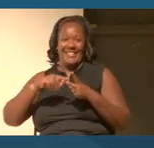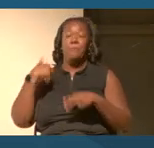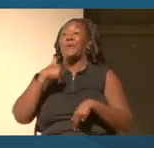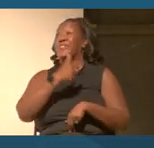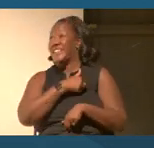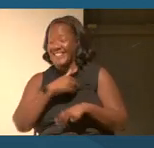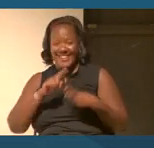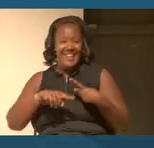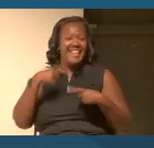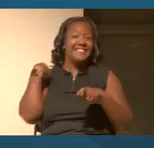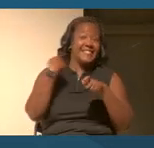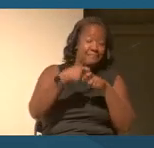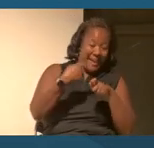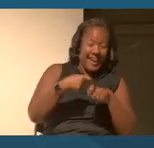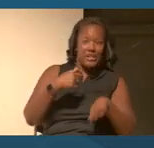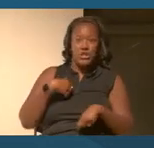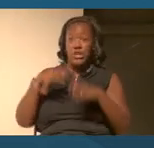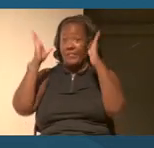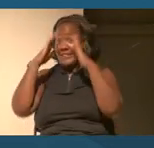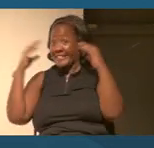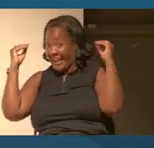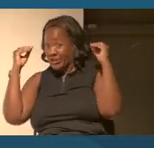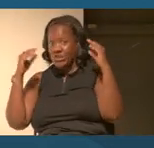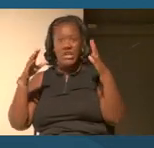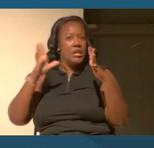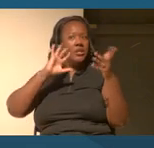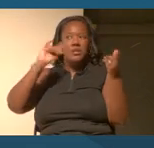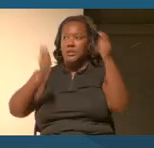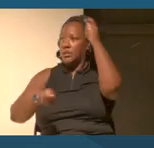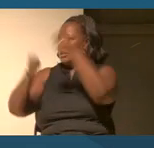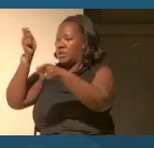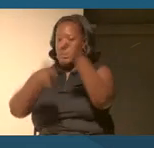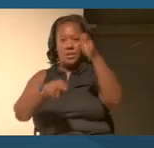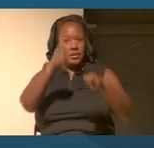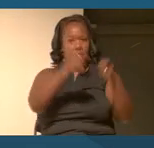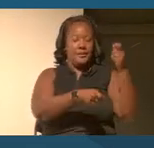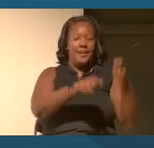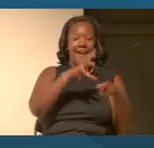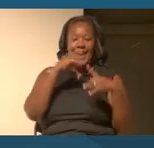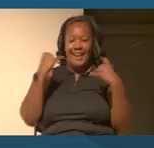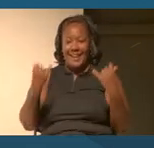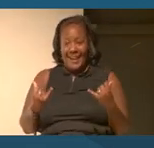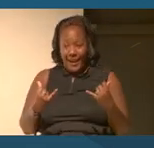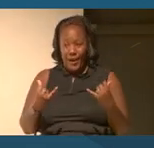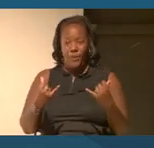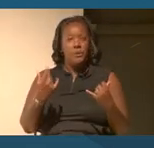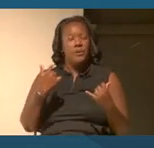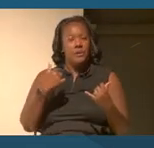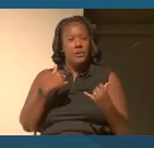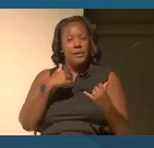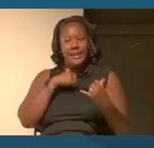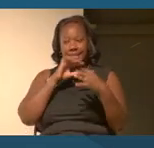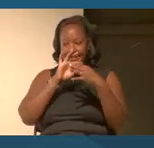They're administering now a world that was so disparate and now is really linked by trade